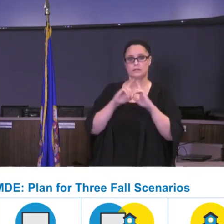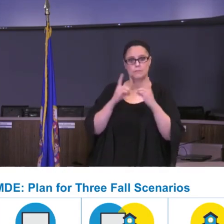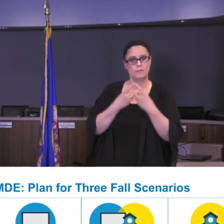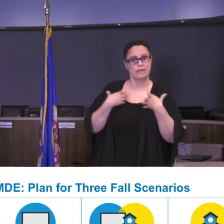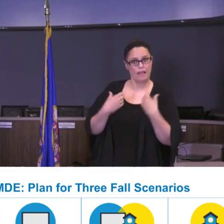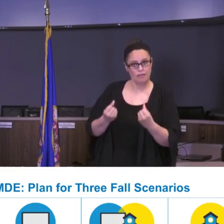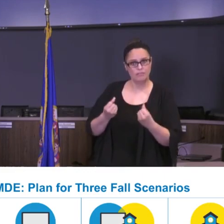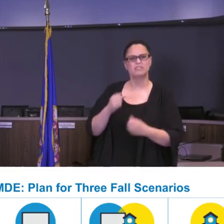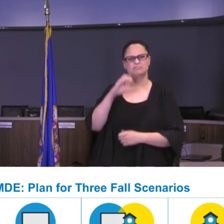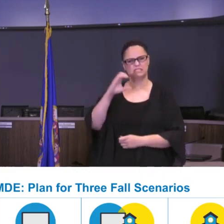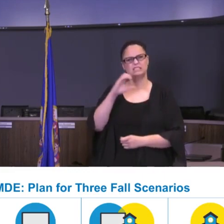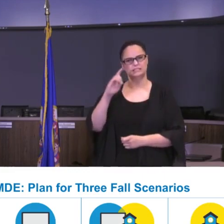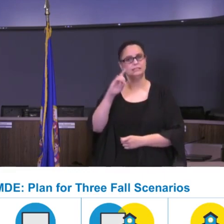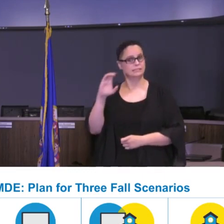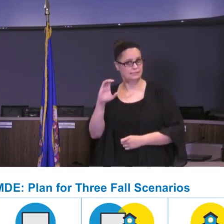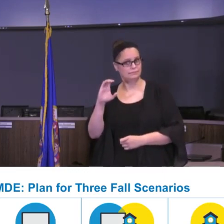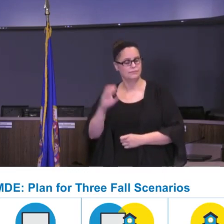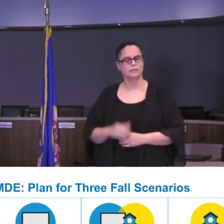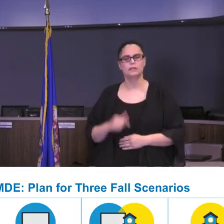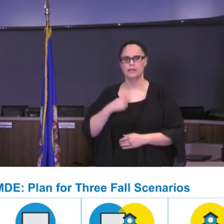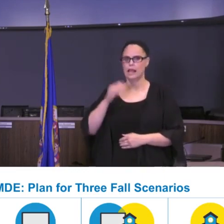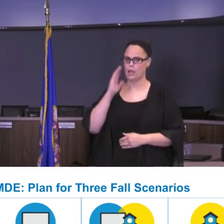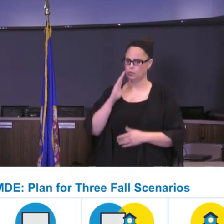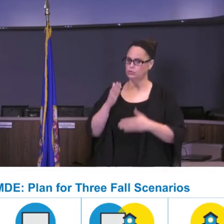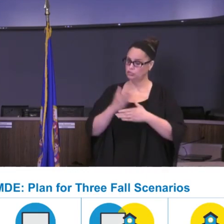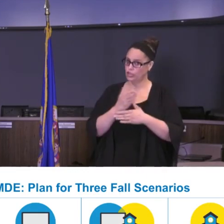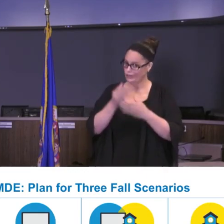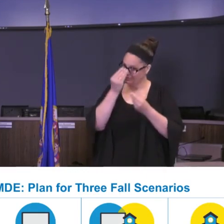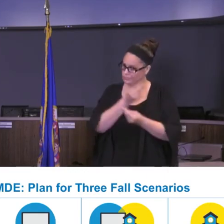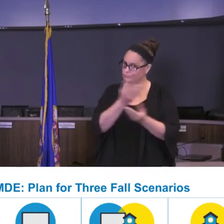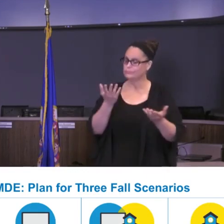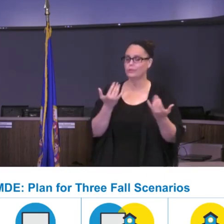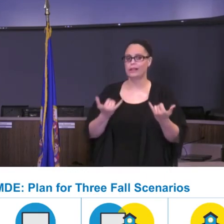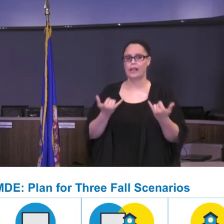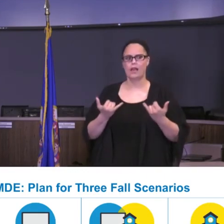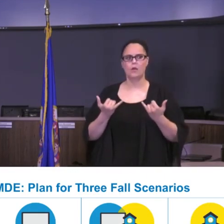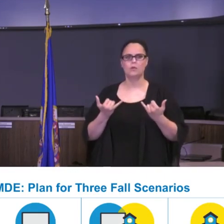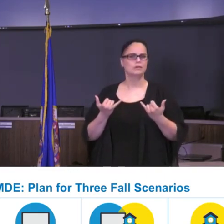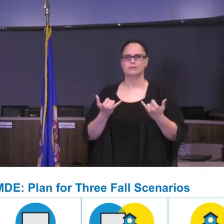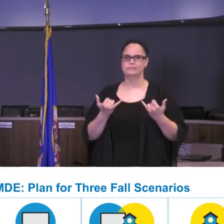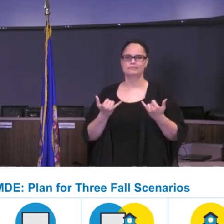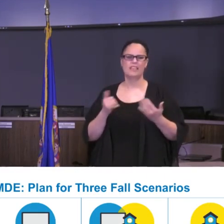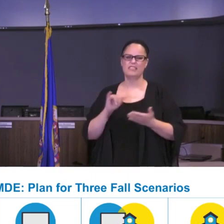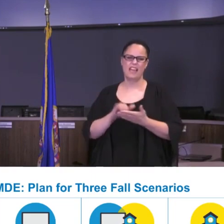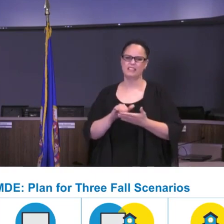the CDC. I can share with you at this point that it is likely not going to be recommended that we bring all